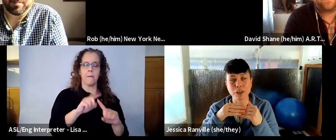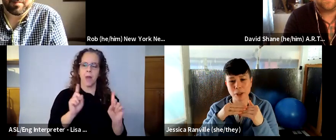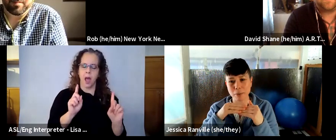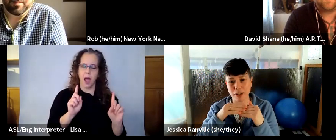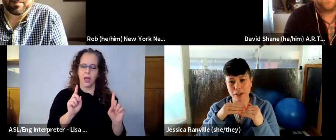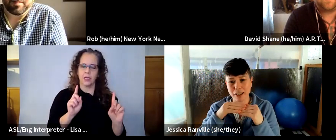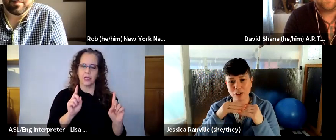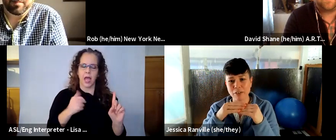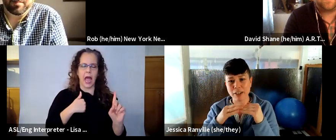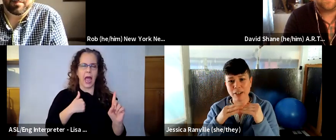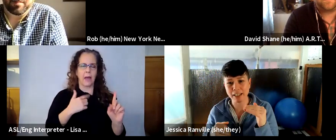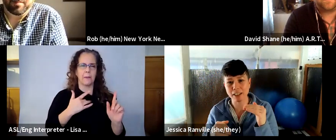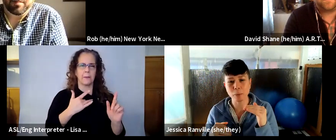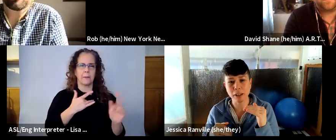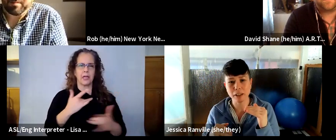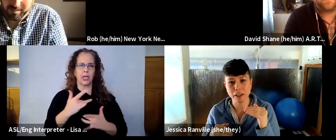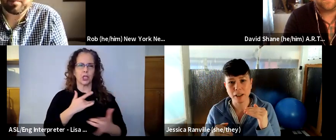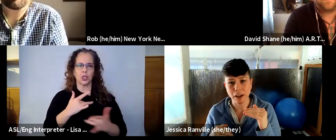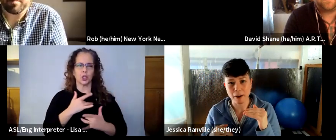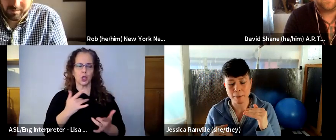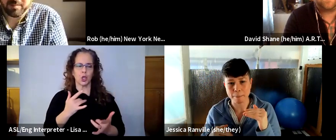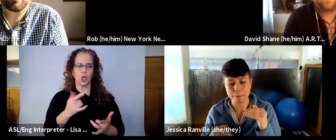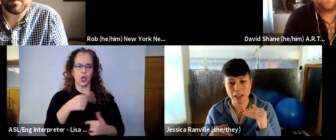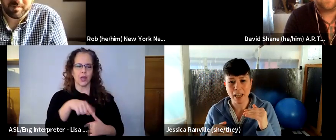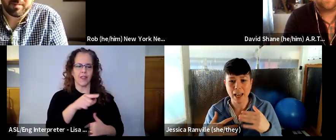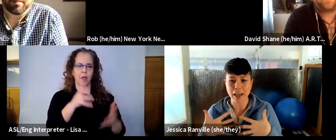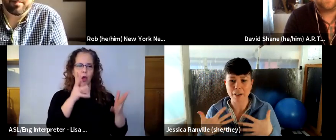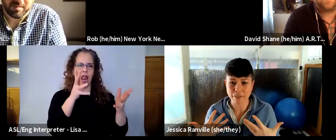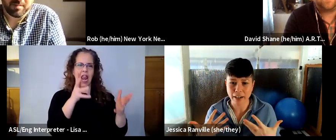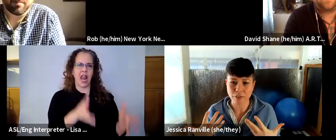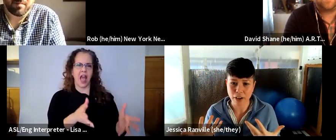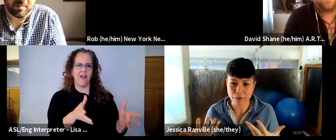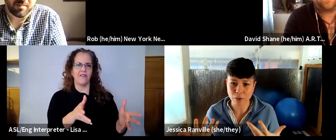sometimes that they're left hanging a little bit. And I've